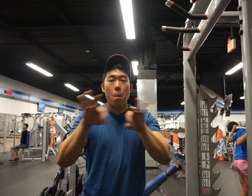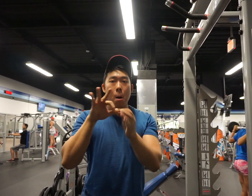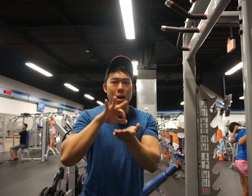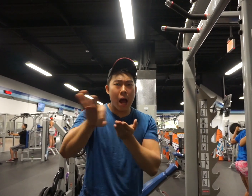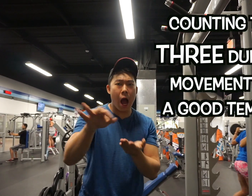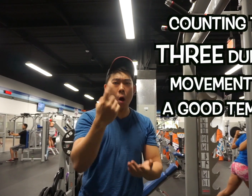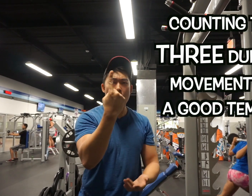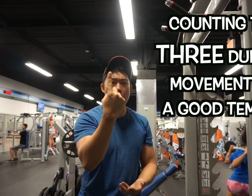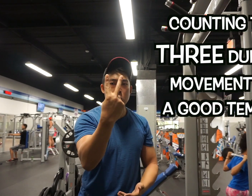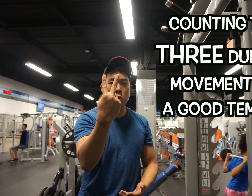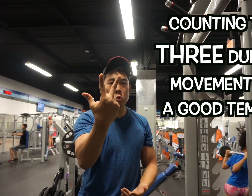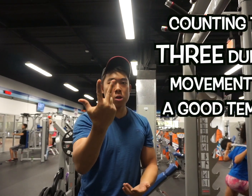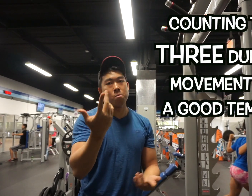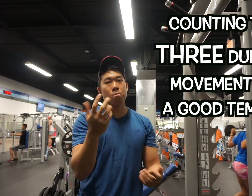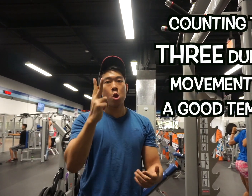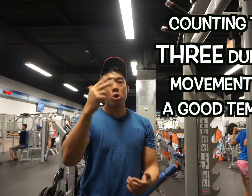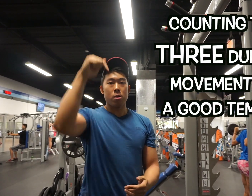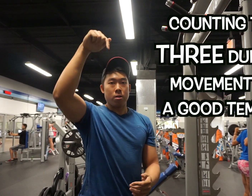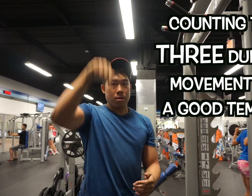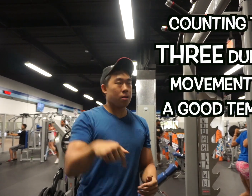Counting to three during the movement is a good tempo.